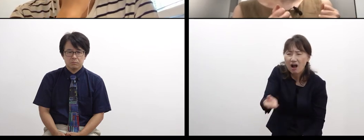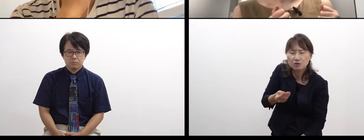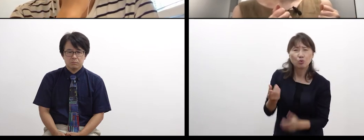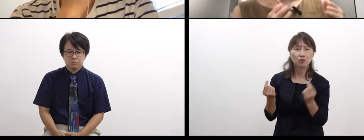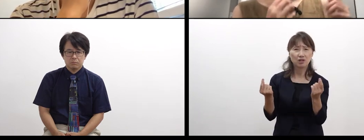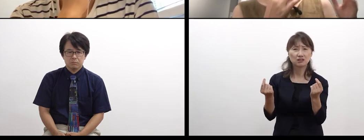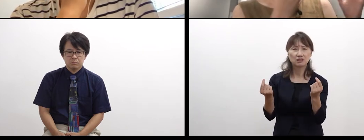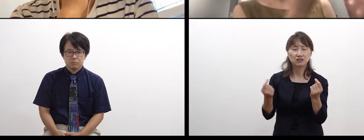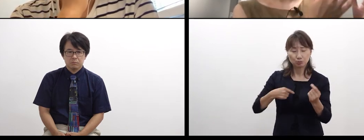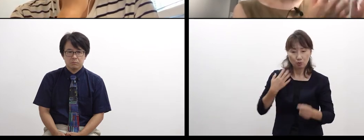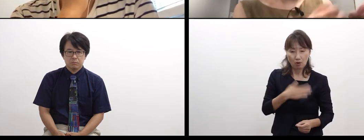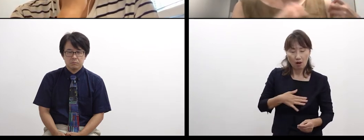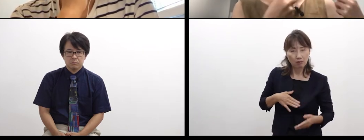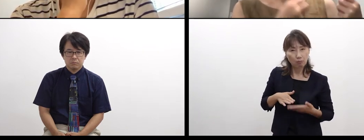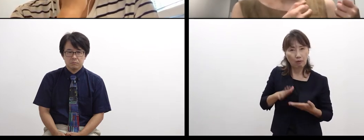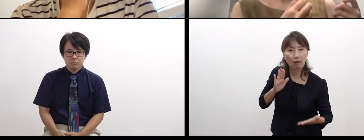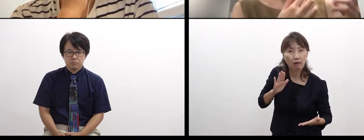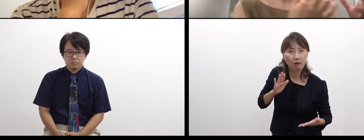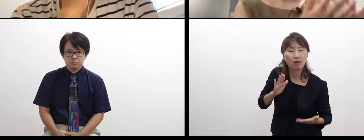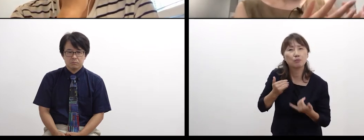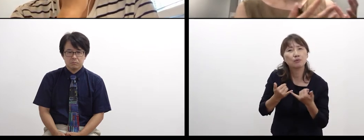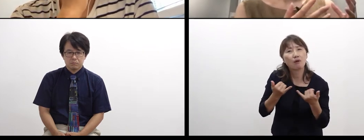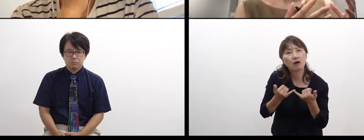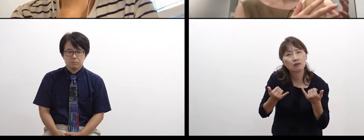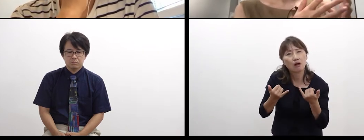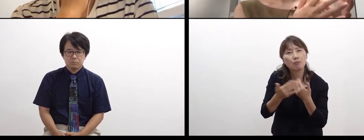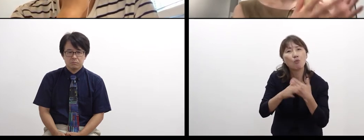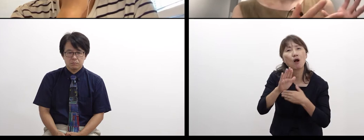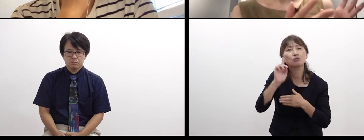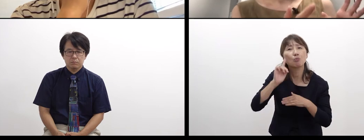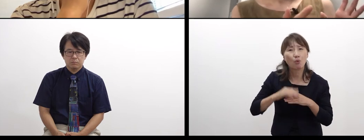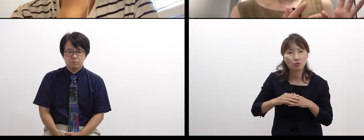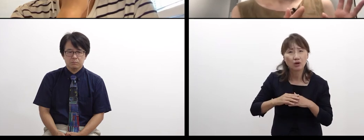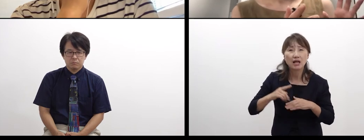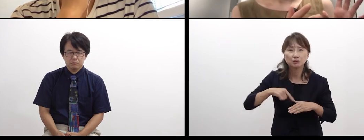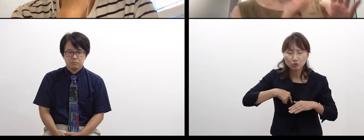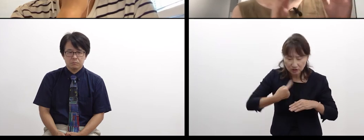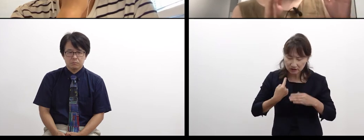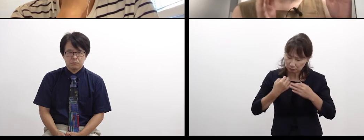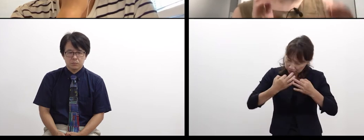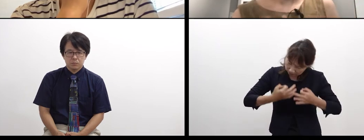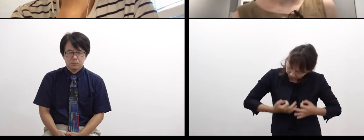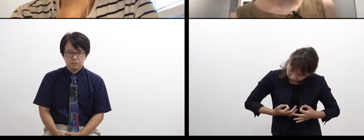or we can’t truly find them. And,